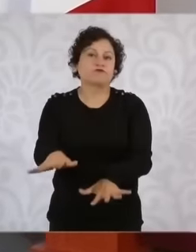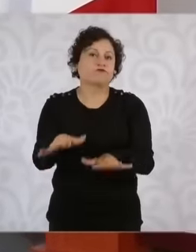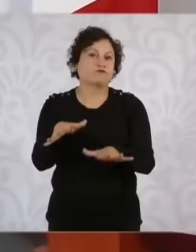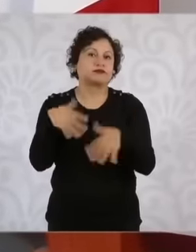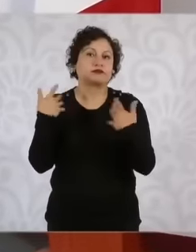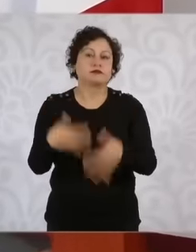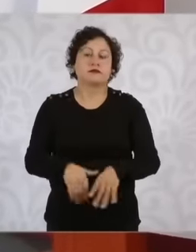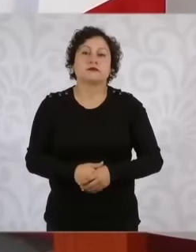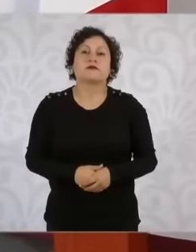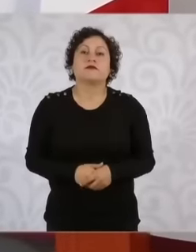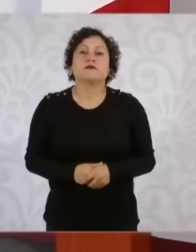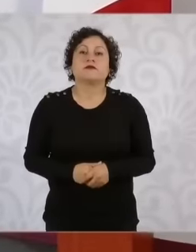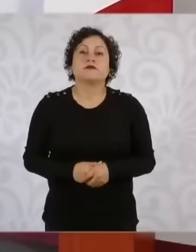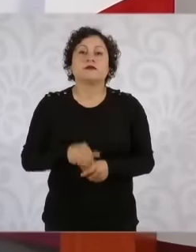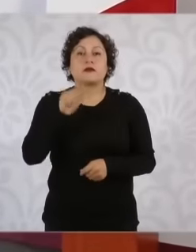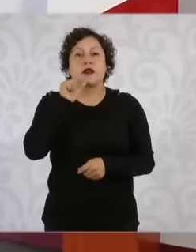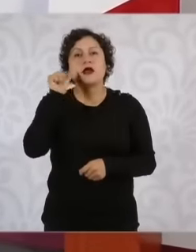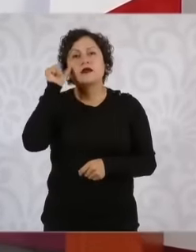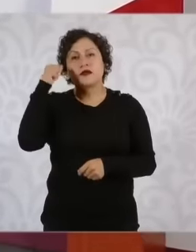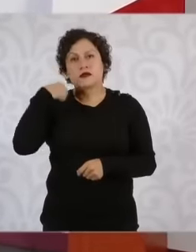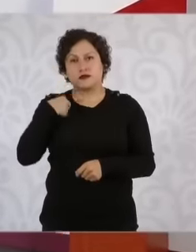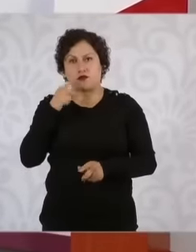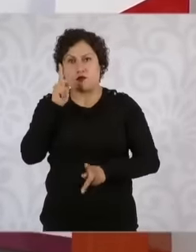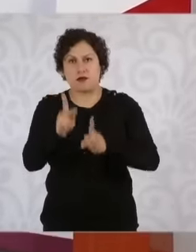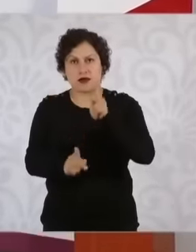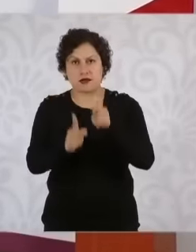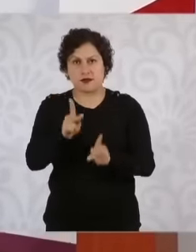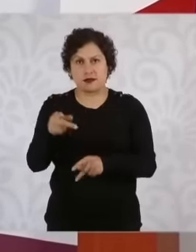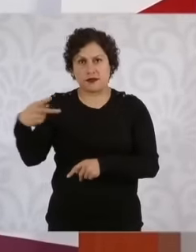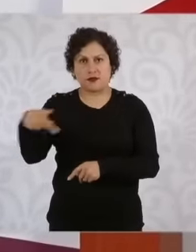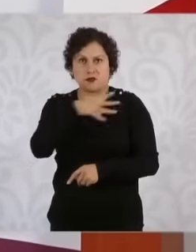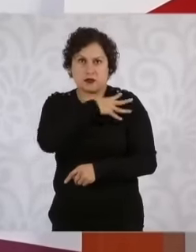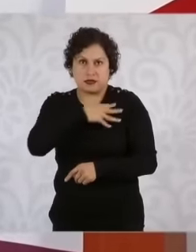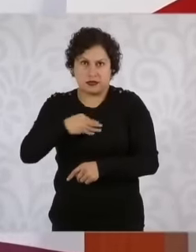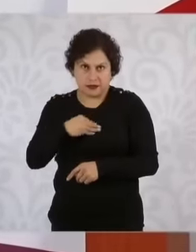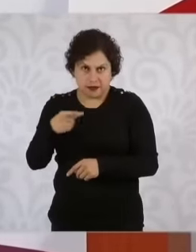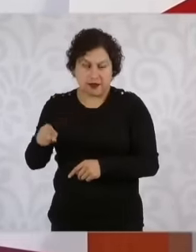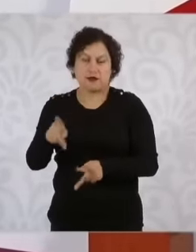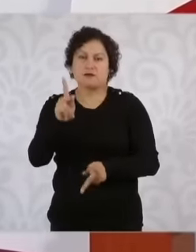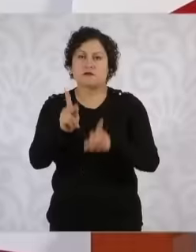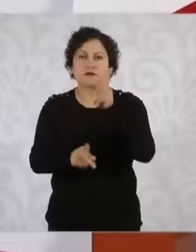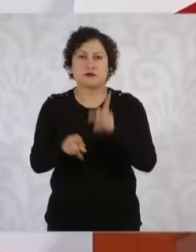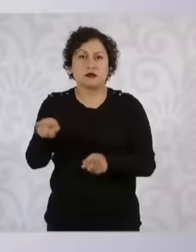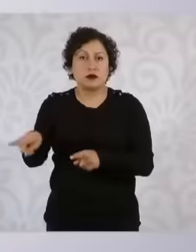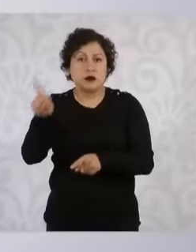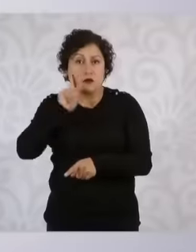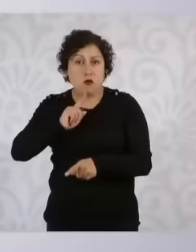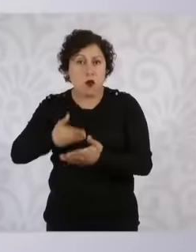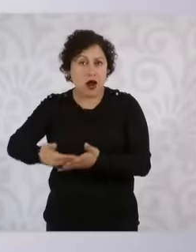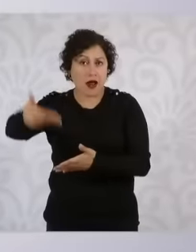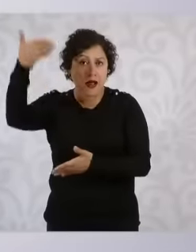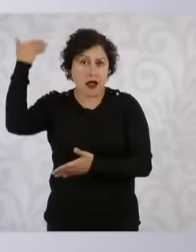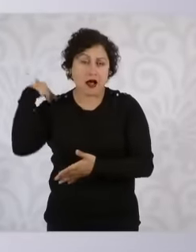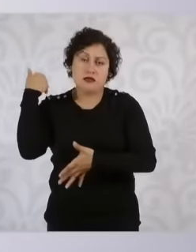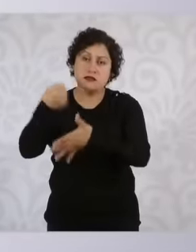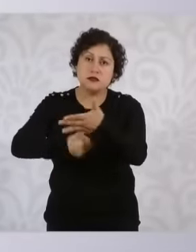she was with her daughters, she was a suffragette. In other words, she fought for the vote. of the Mexican women